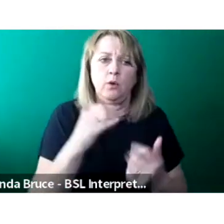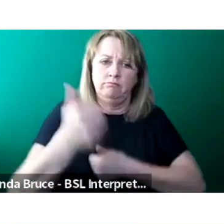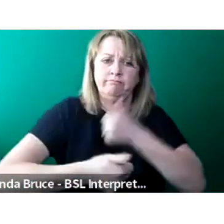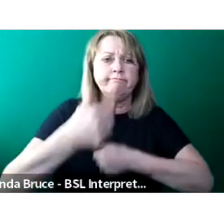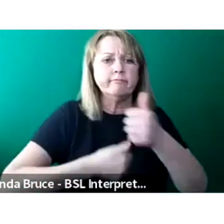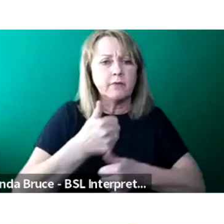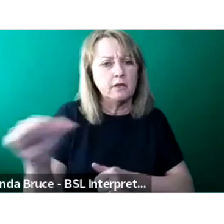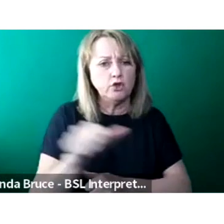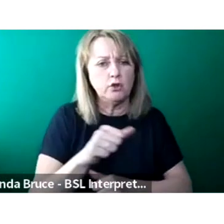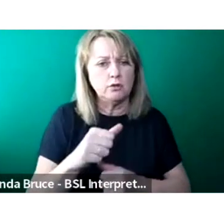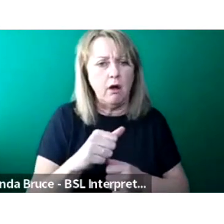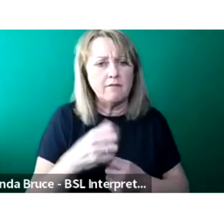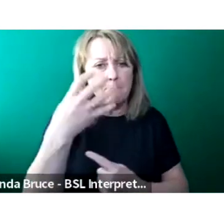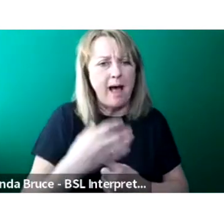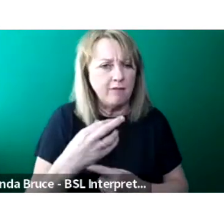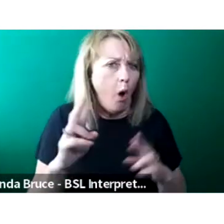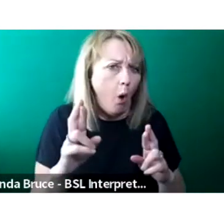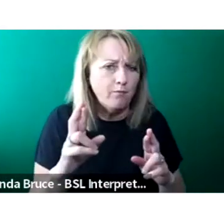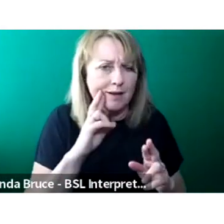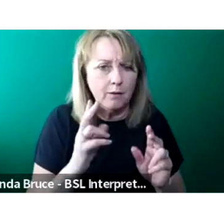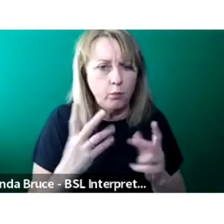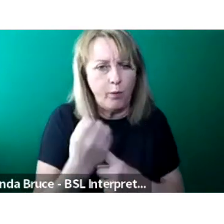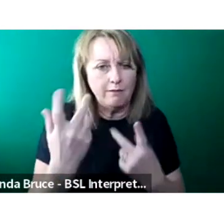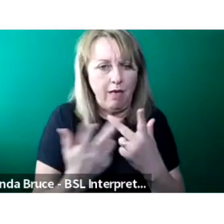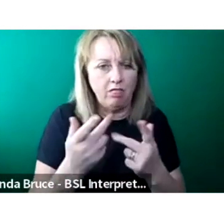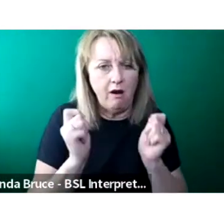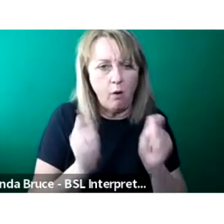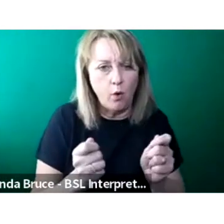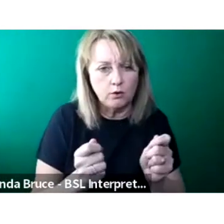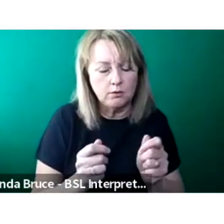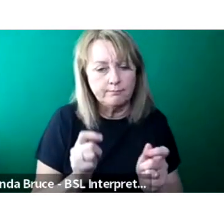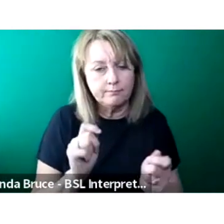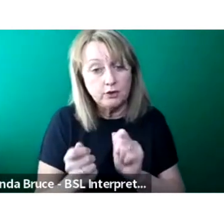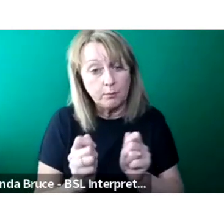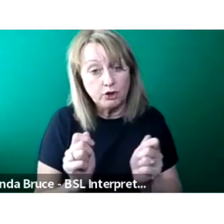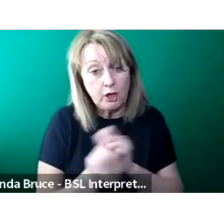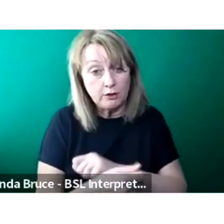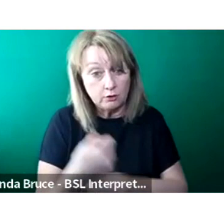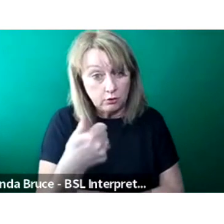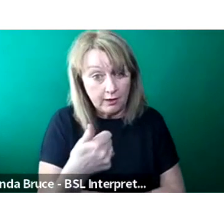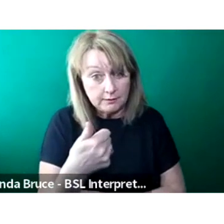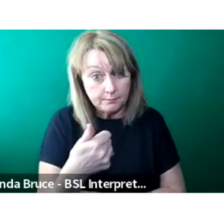it's going to win other awards too. Thank you. Next slide please.